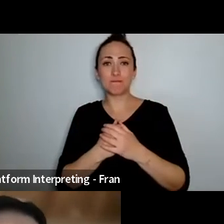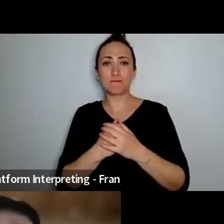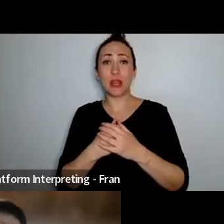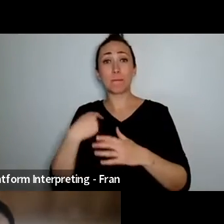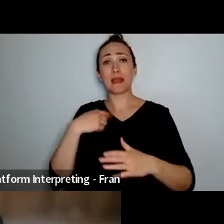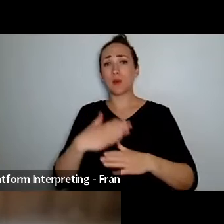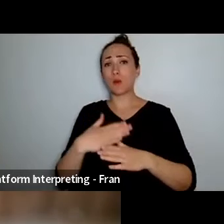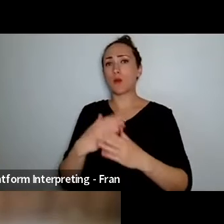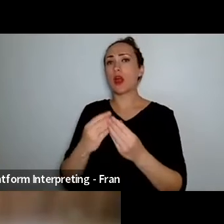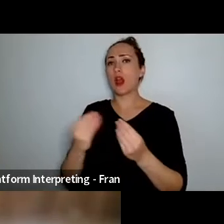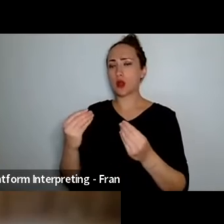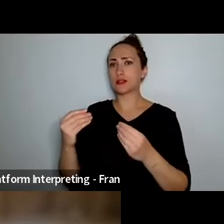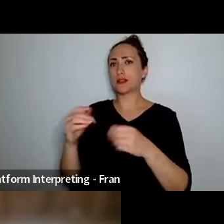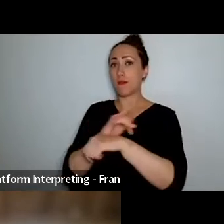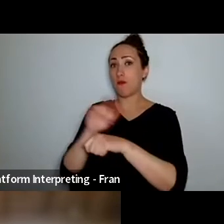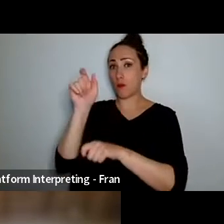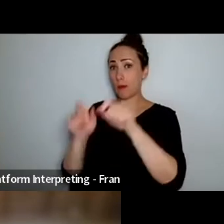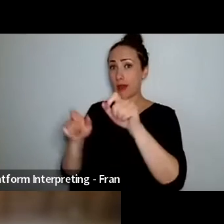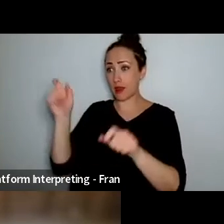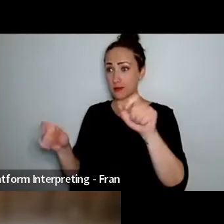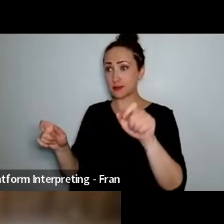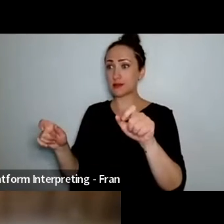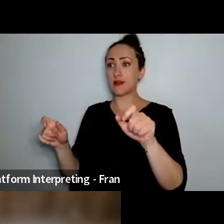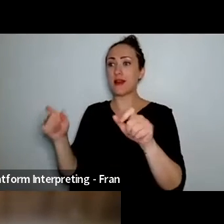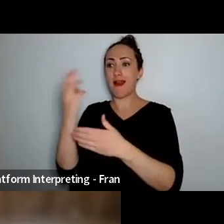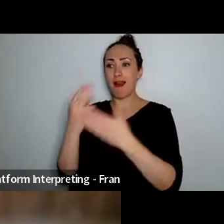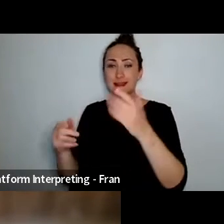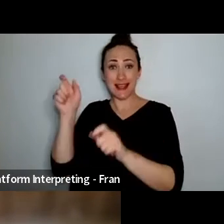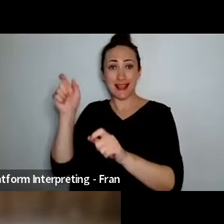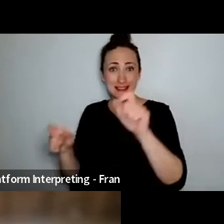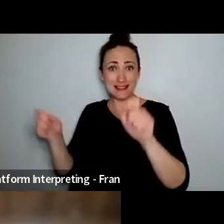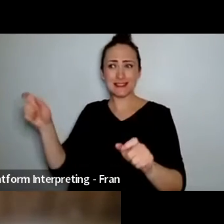it's really important that they also learn about you know disability, accessibility and inclusion